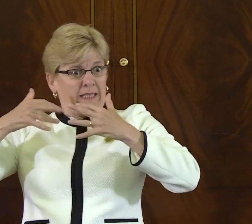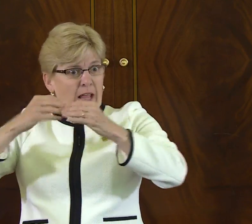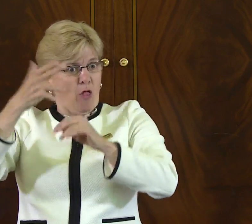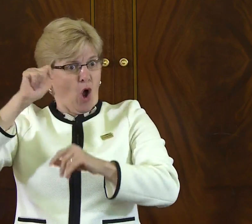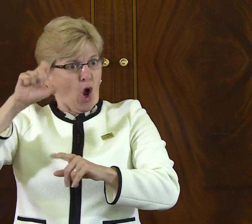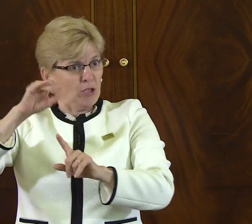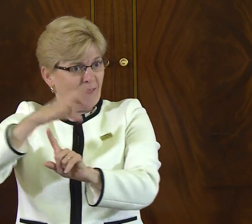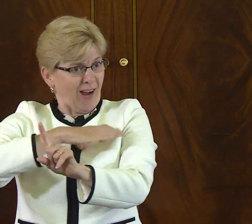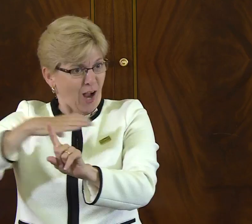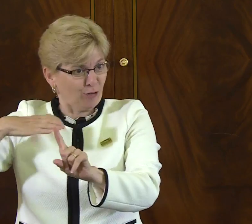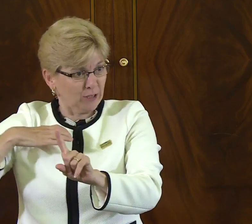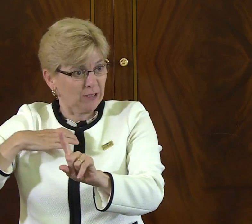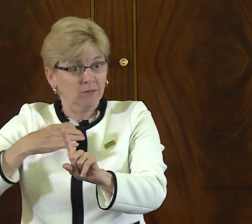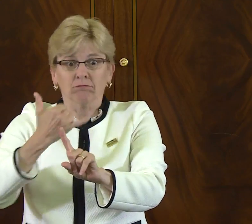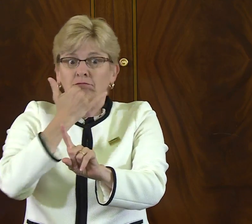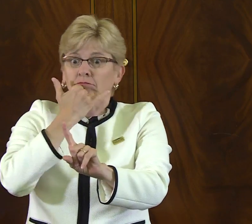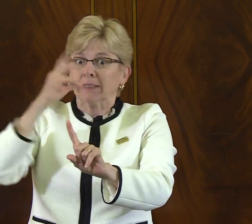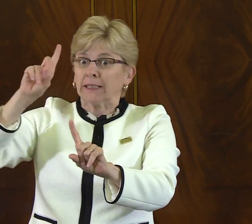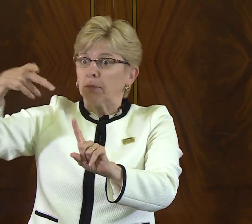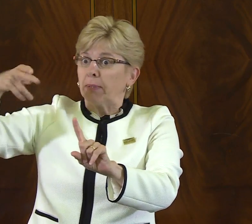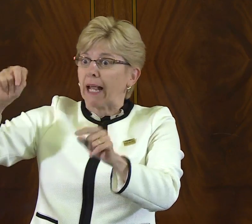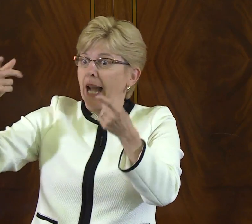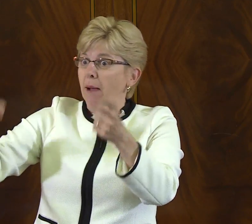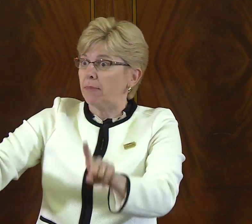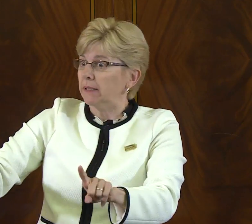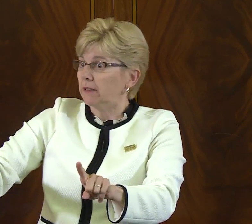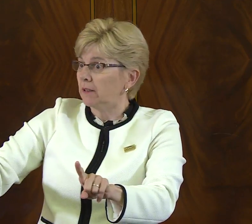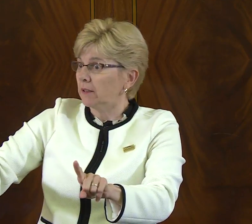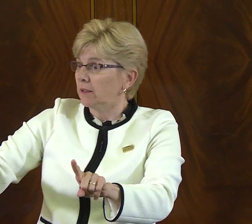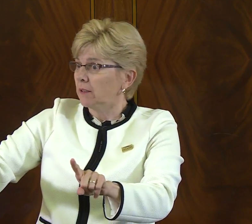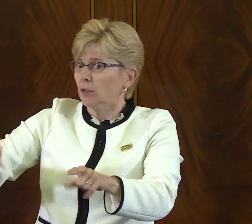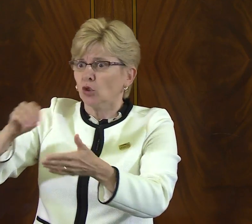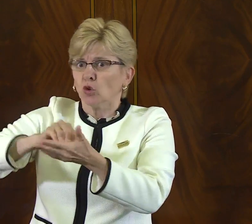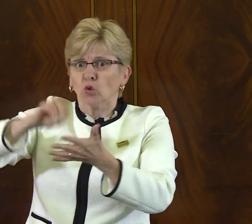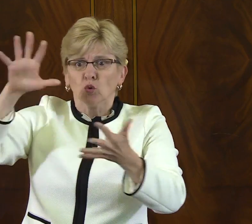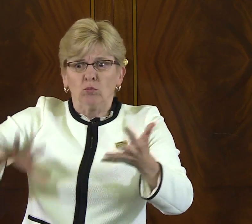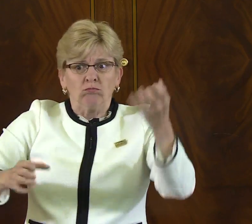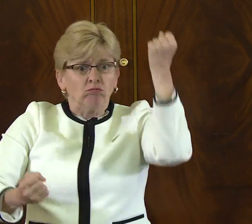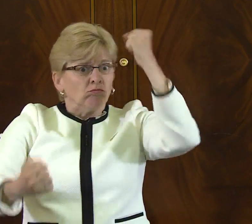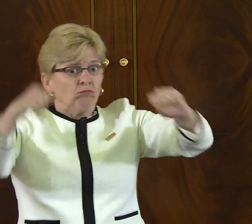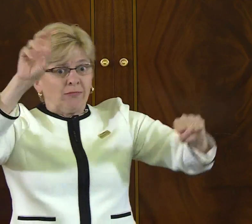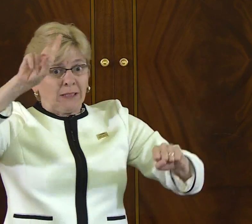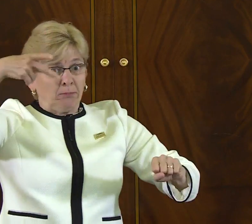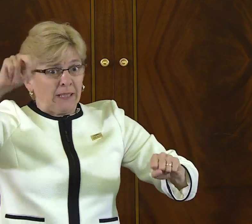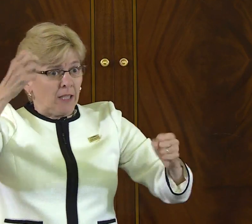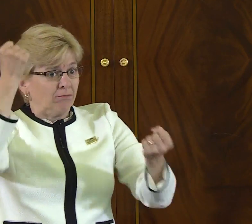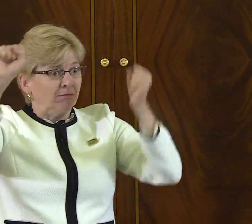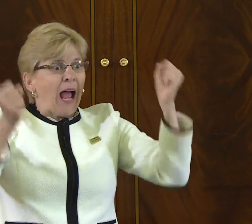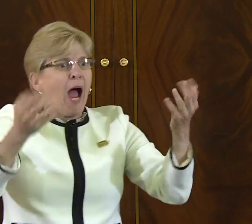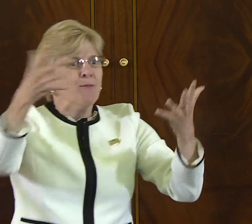If you remember, here in the halls of Congress, it was at that time the ADA was being discussed that DPN,